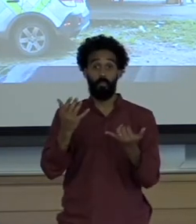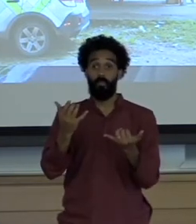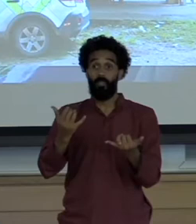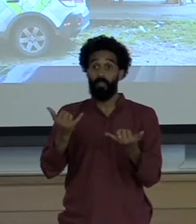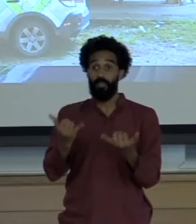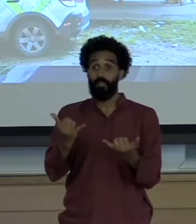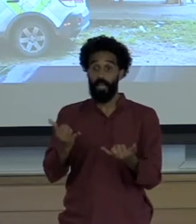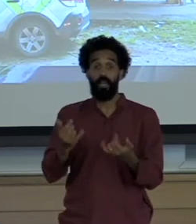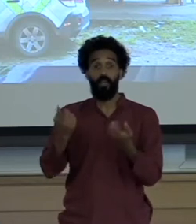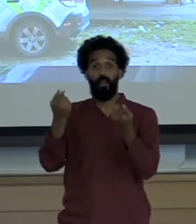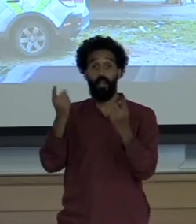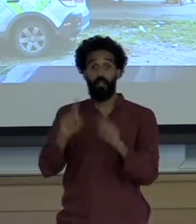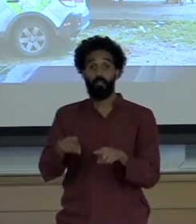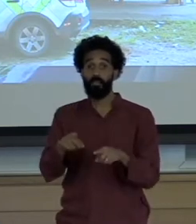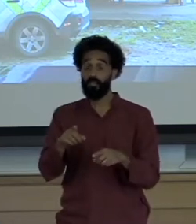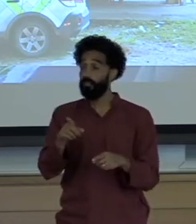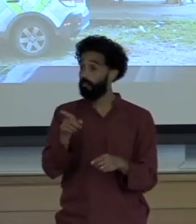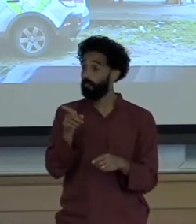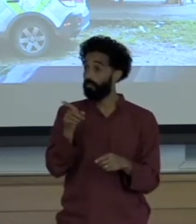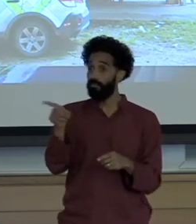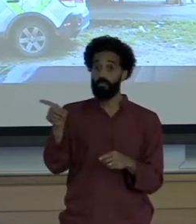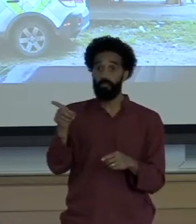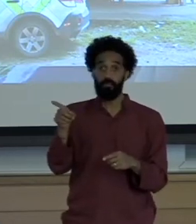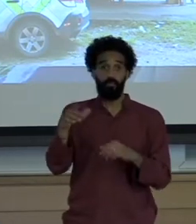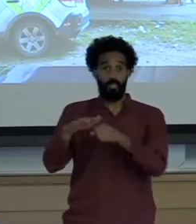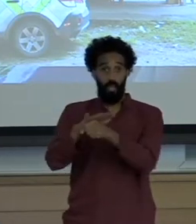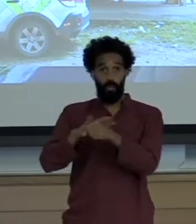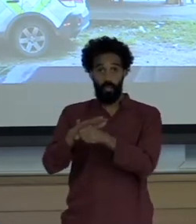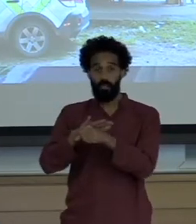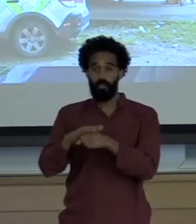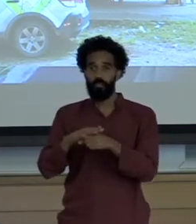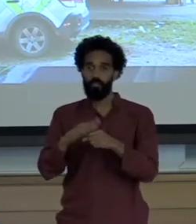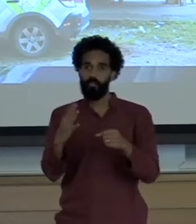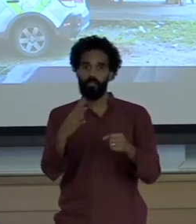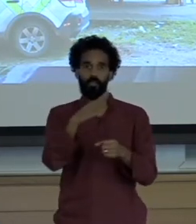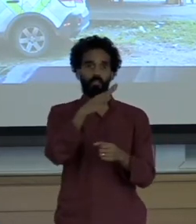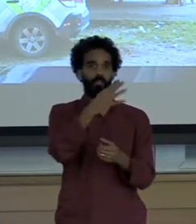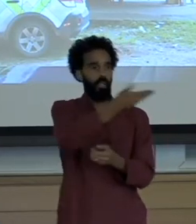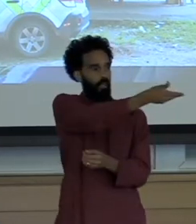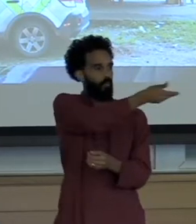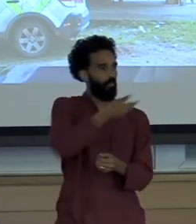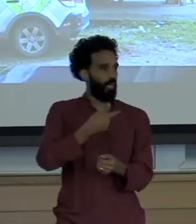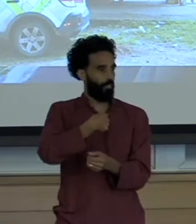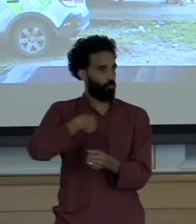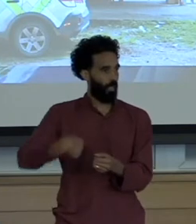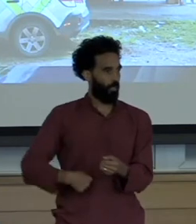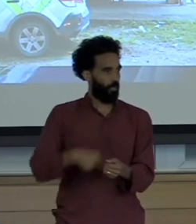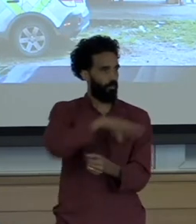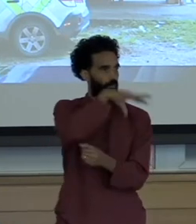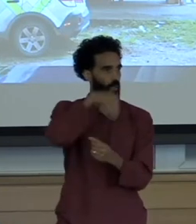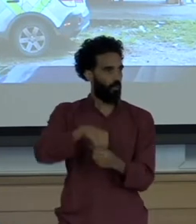powered by new mega dams in these areas, have challenged the newsrooms in the region to